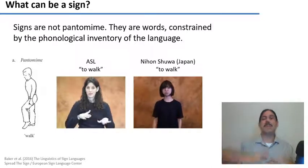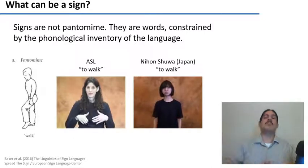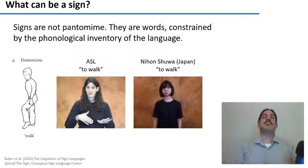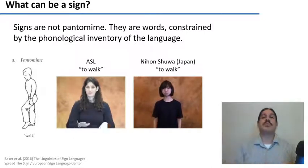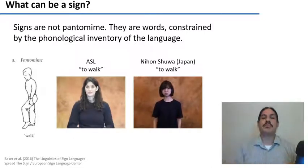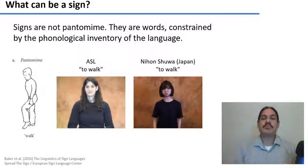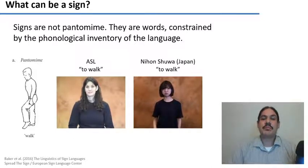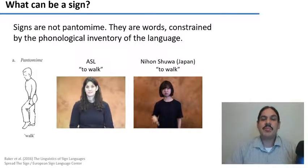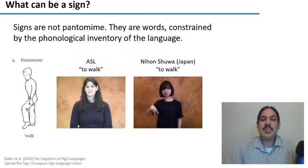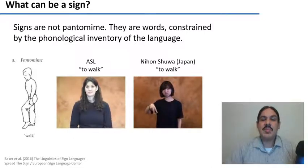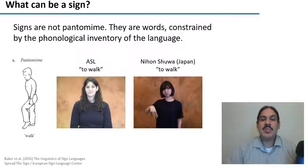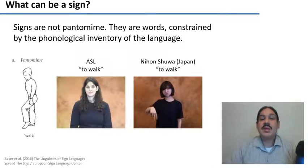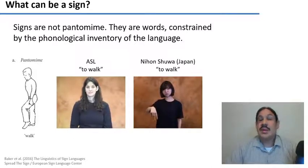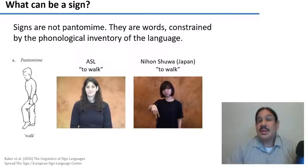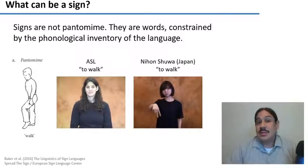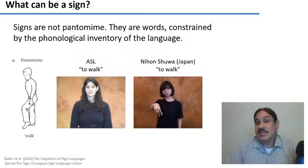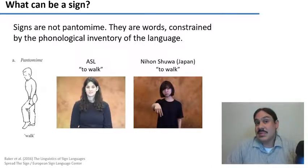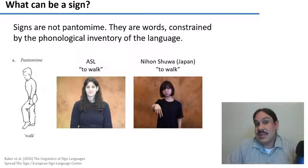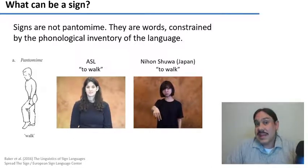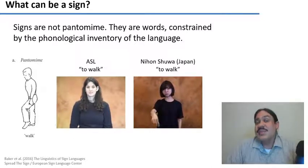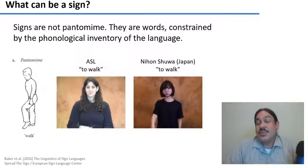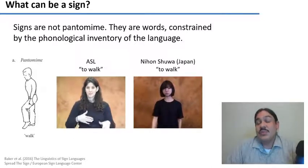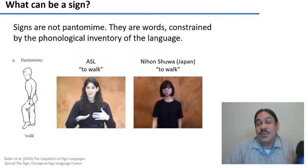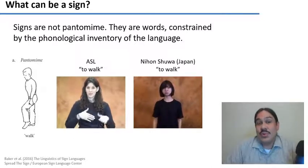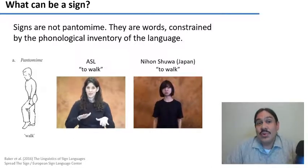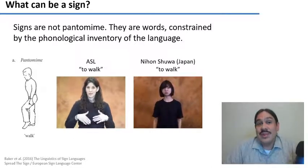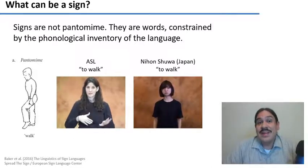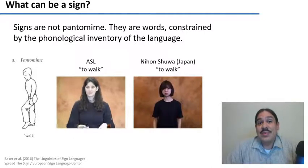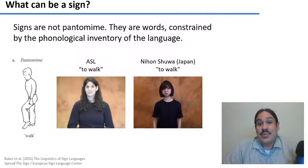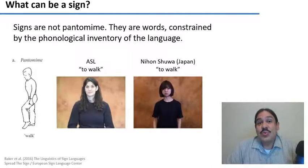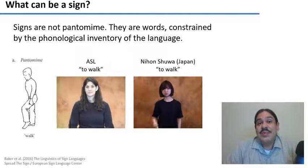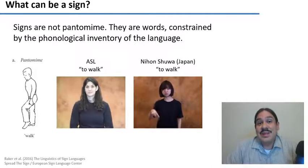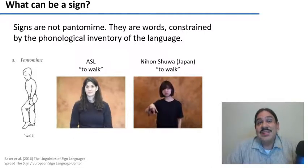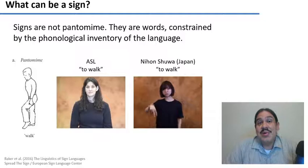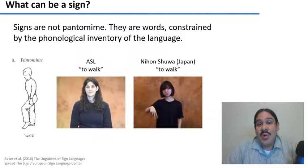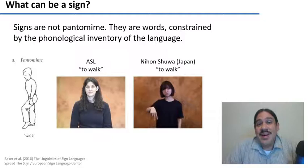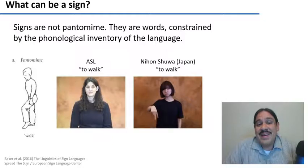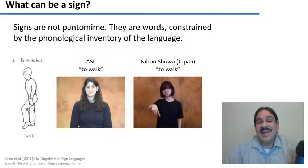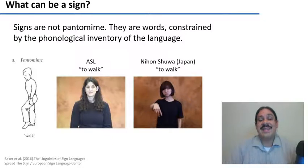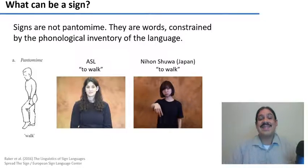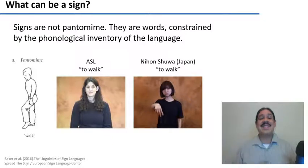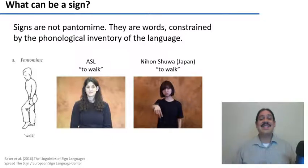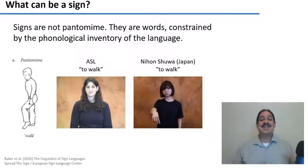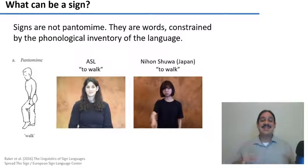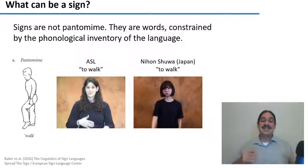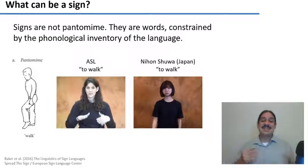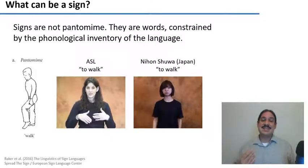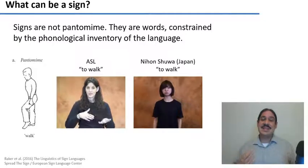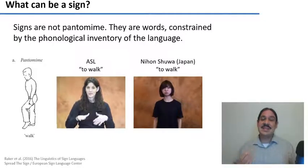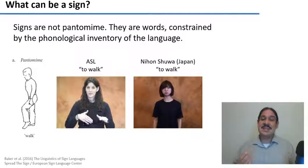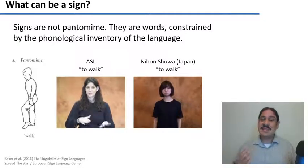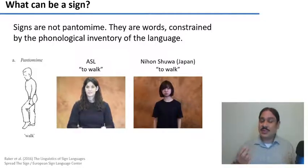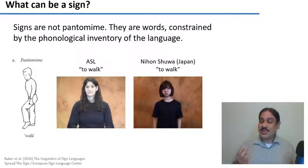language kind of looks like legs moving and the one from ASL kind of looks like feet shuffling, but